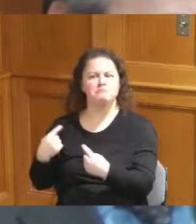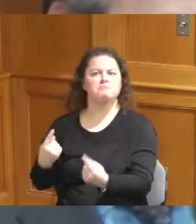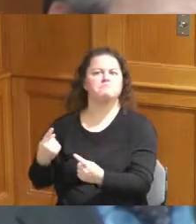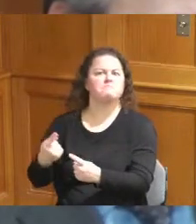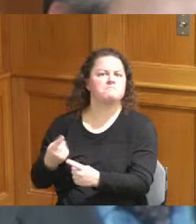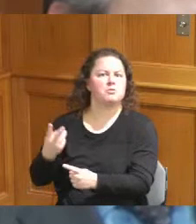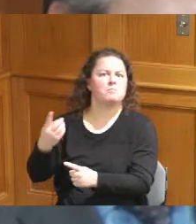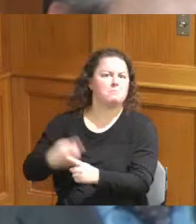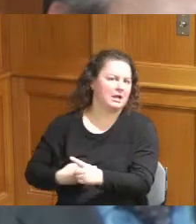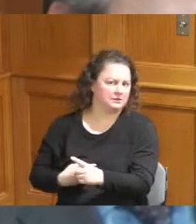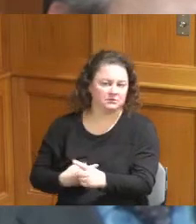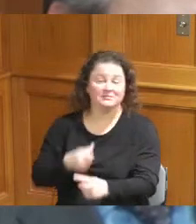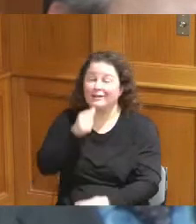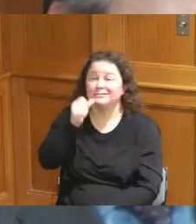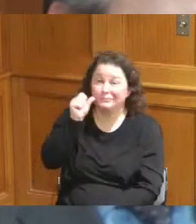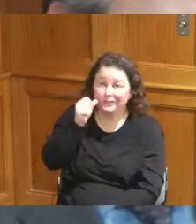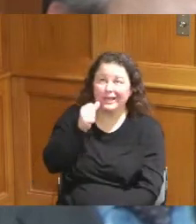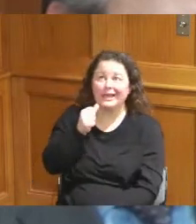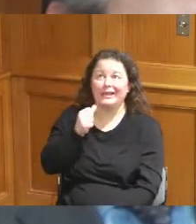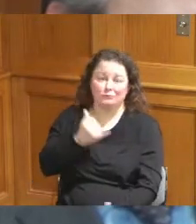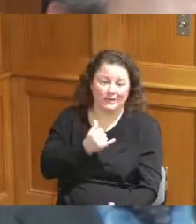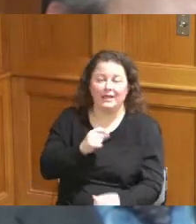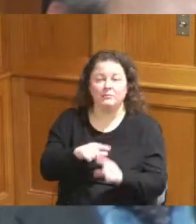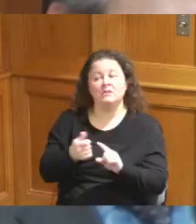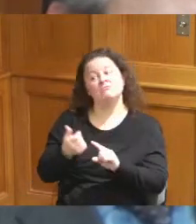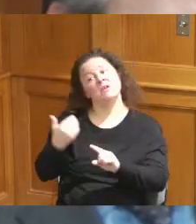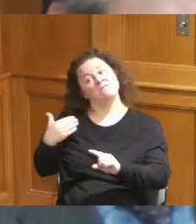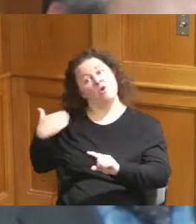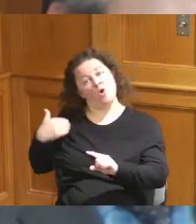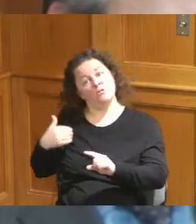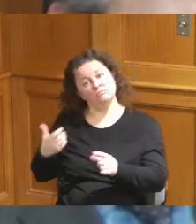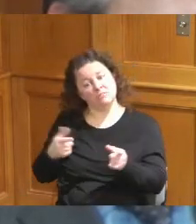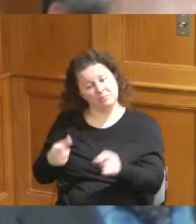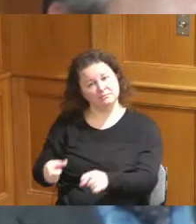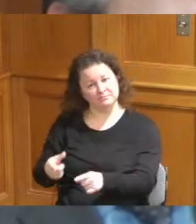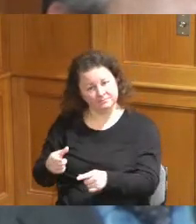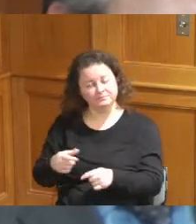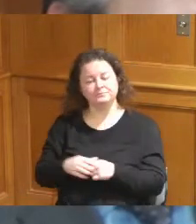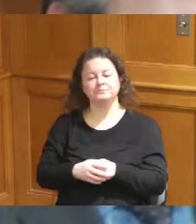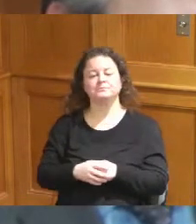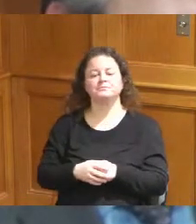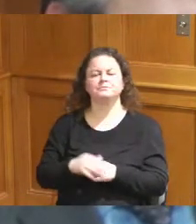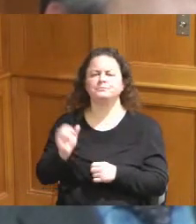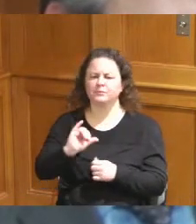as yesterday or or today but it has happened and then the other piece is the private funding there